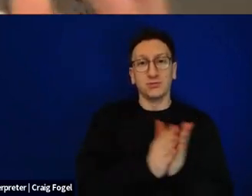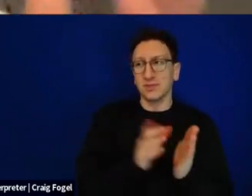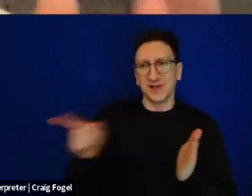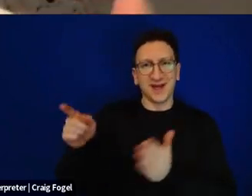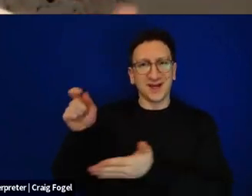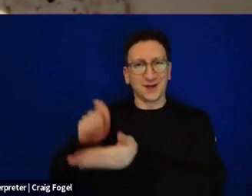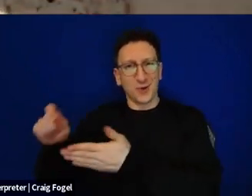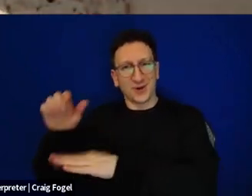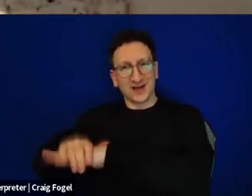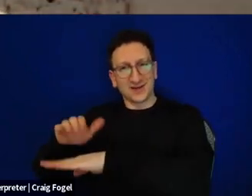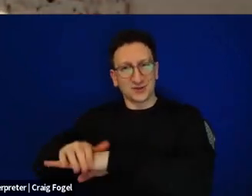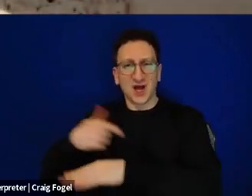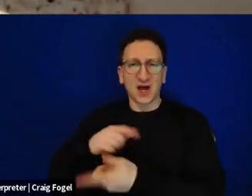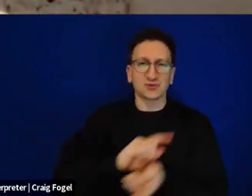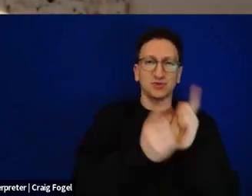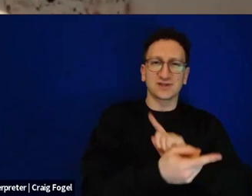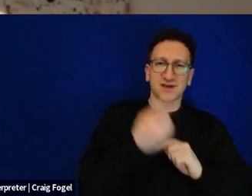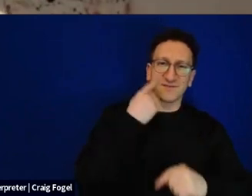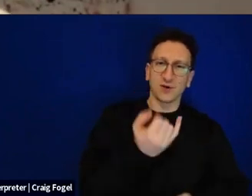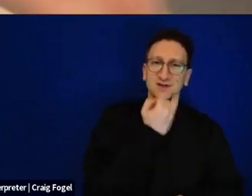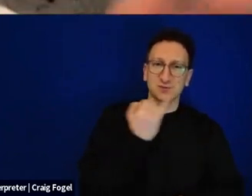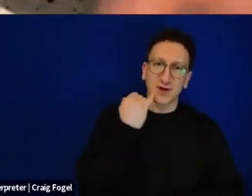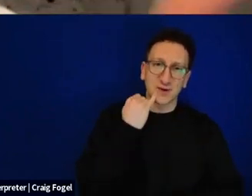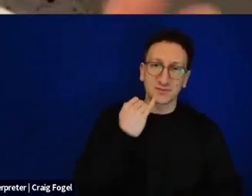into an Israeli Haggadah. And my father said to me, OK, well, if you're